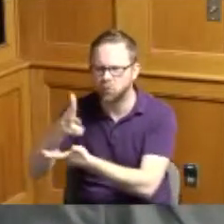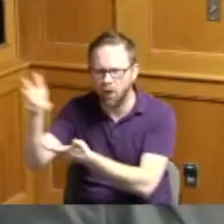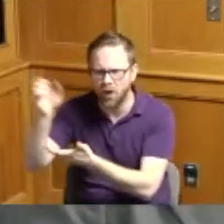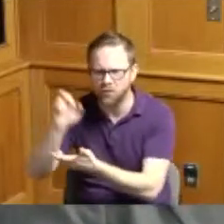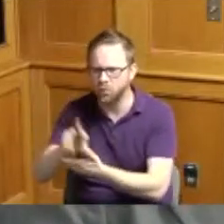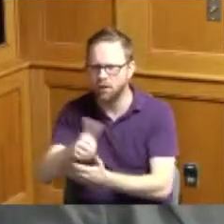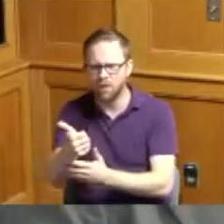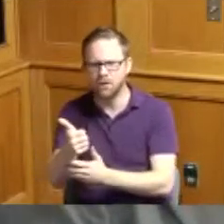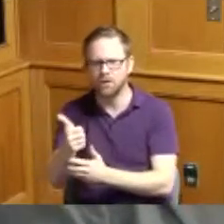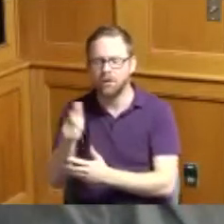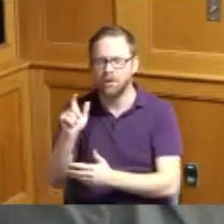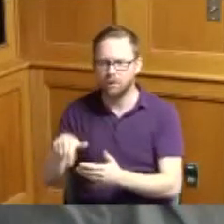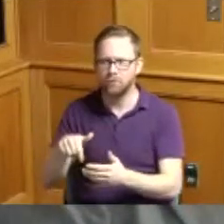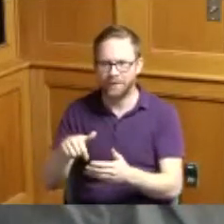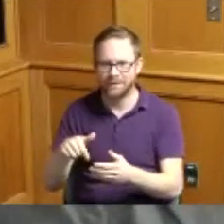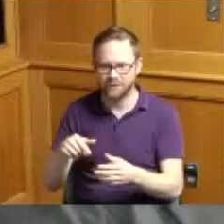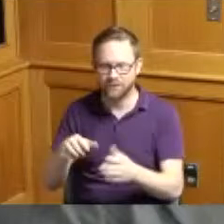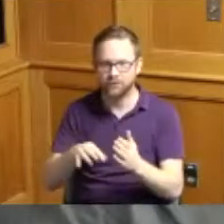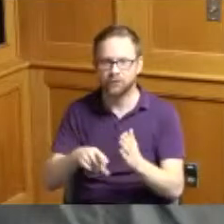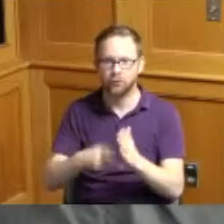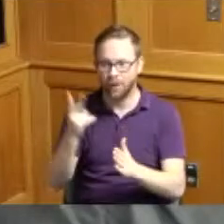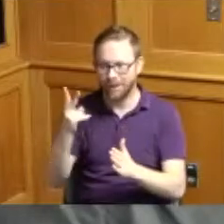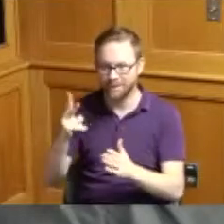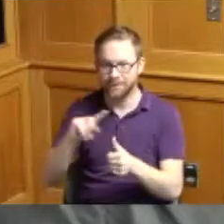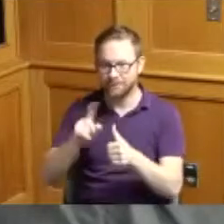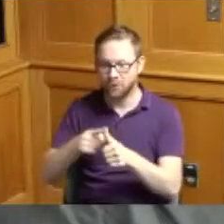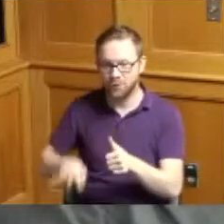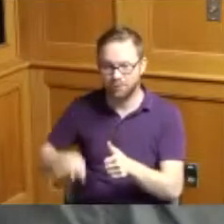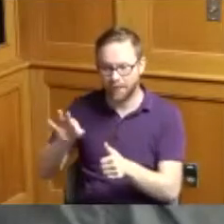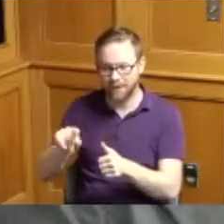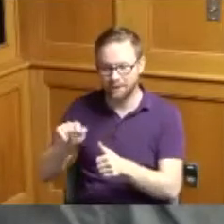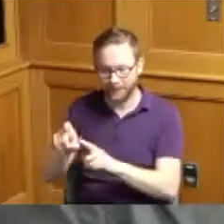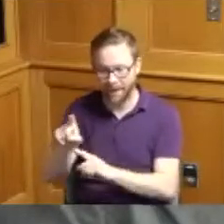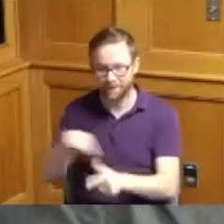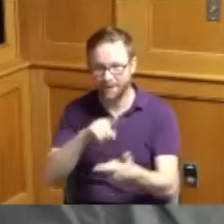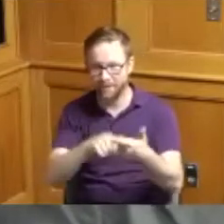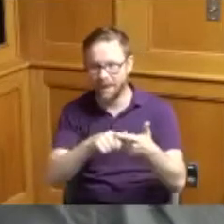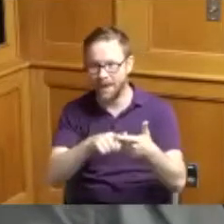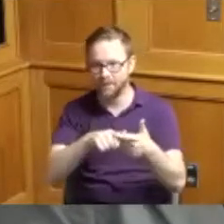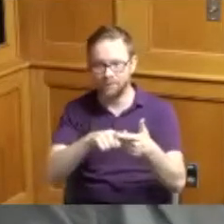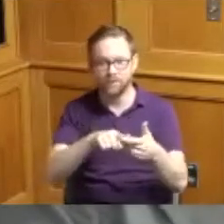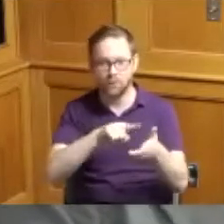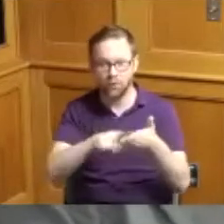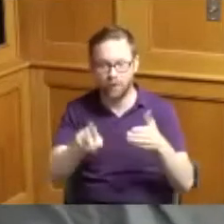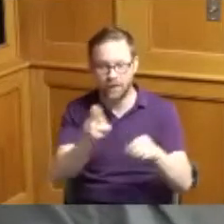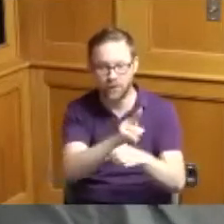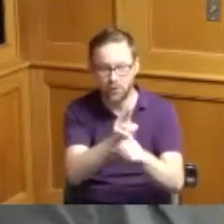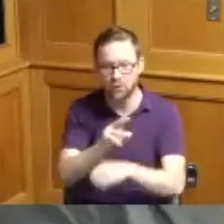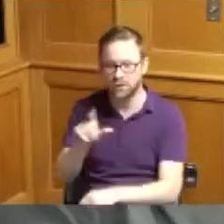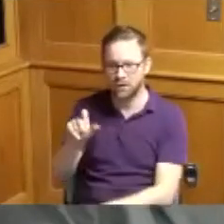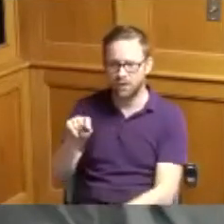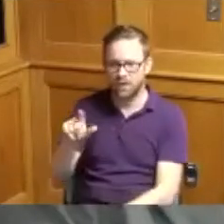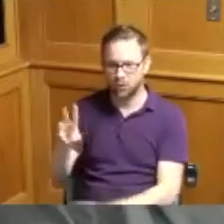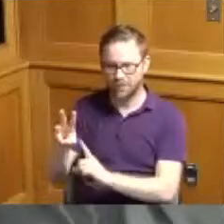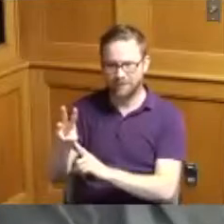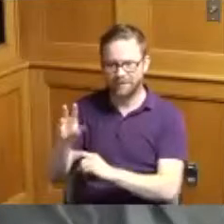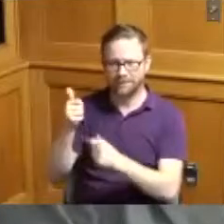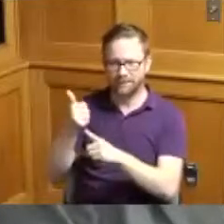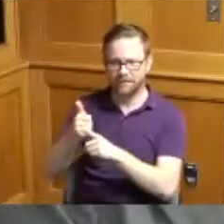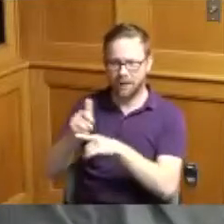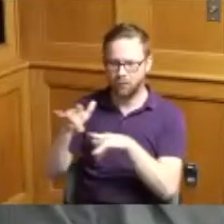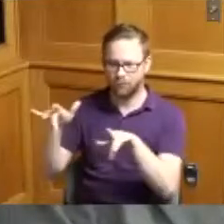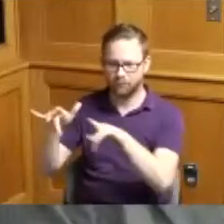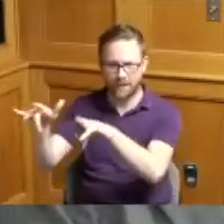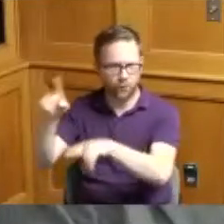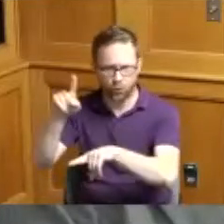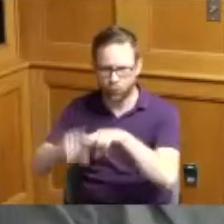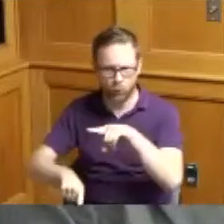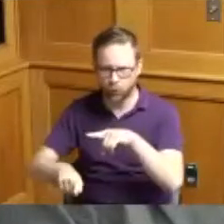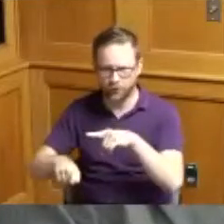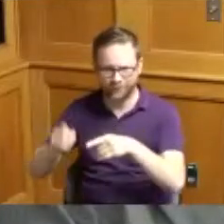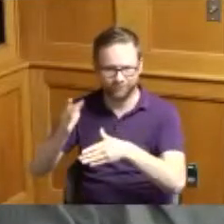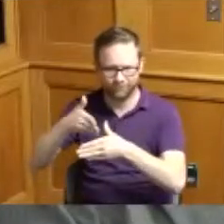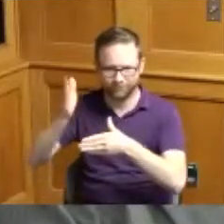it so you're getting hit twice lot 28 was vacant and we couldn't finish the garage and because